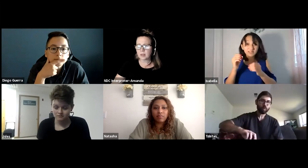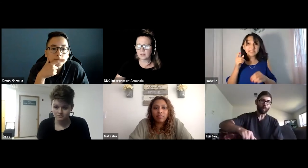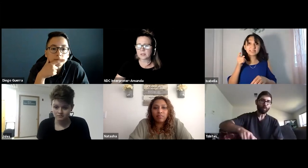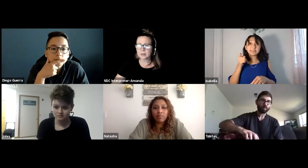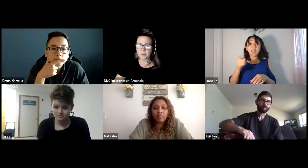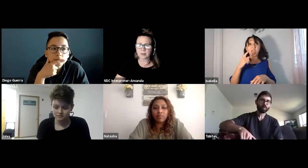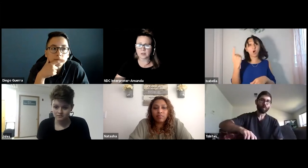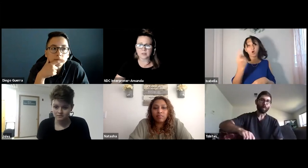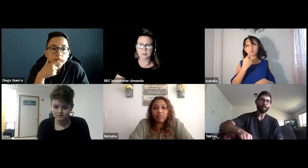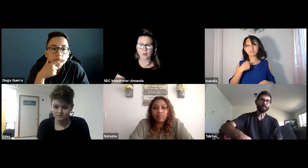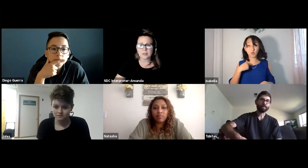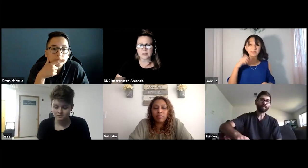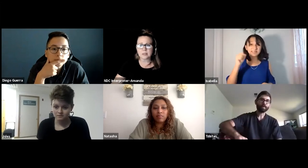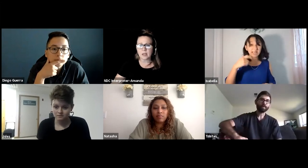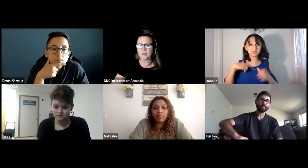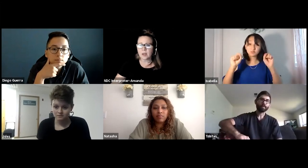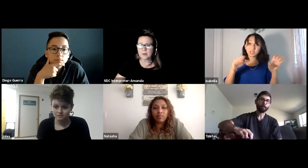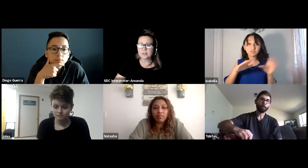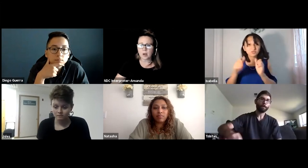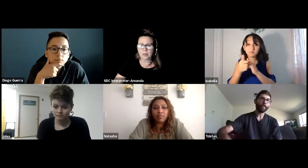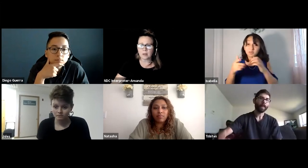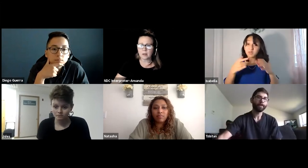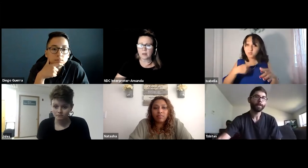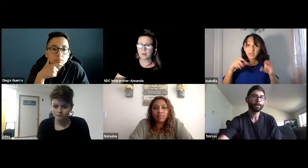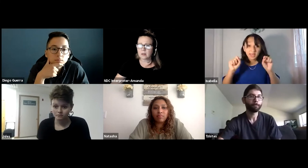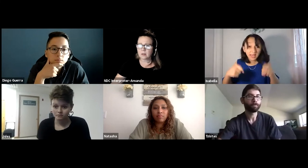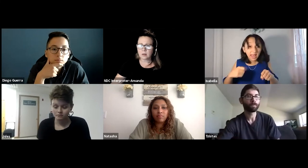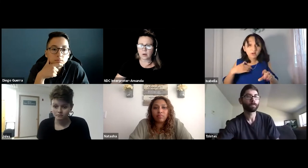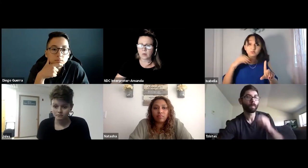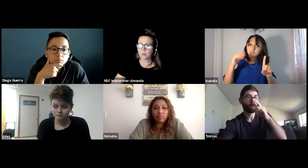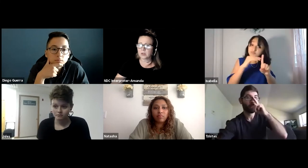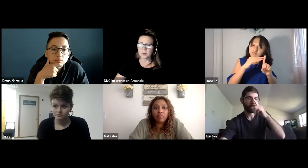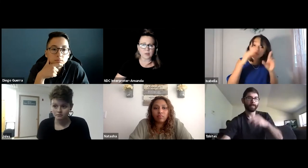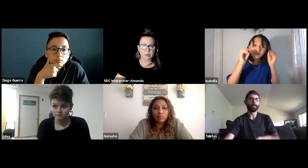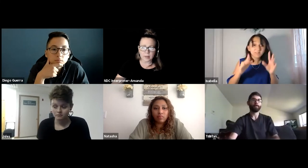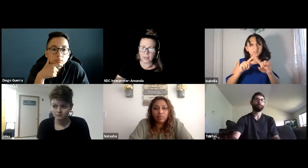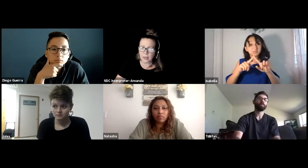the disability services offices, they always tell me, you know, we're doing everything we can,